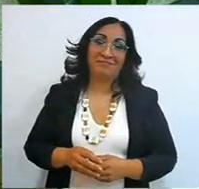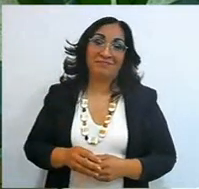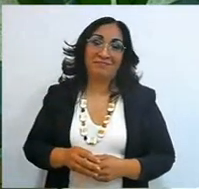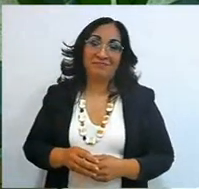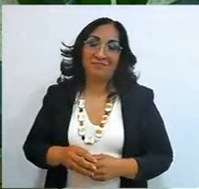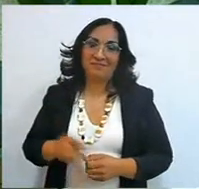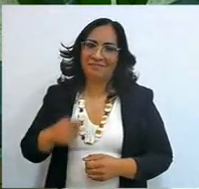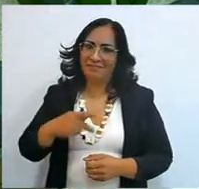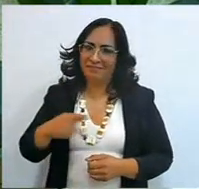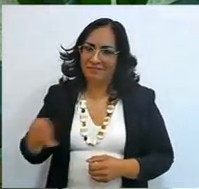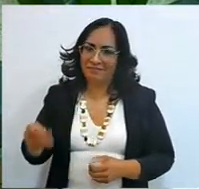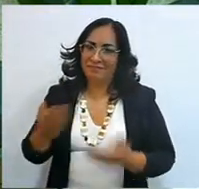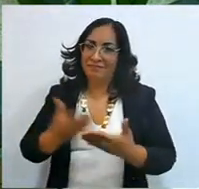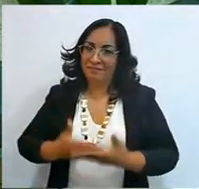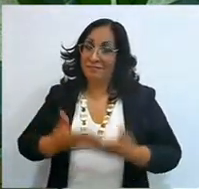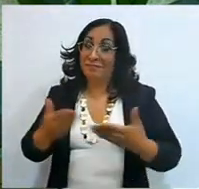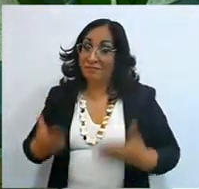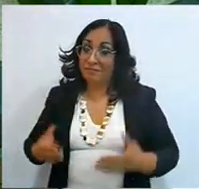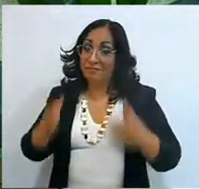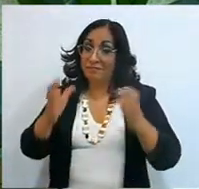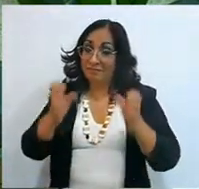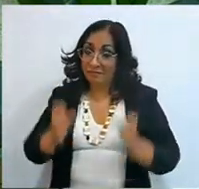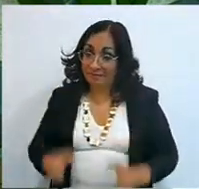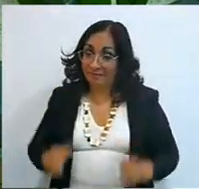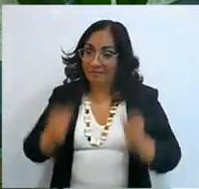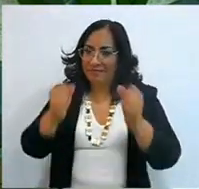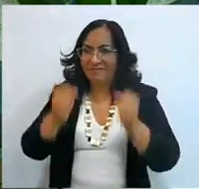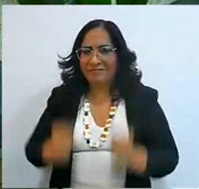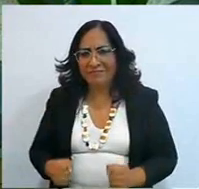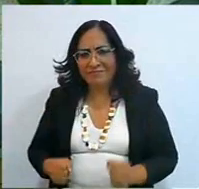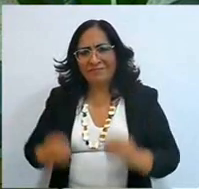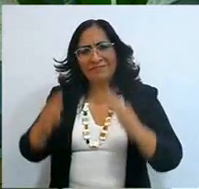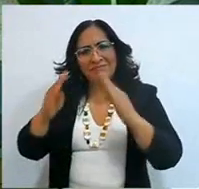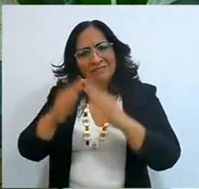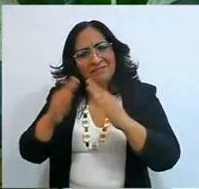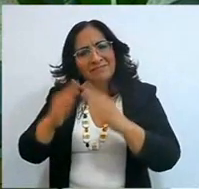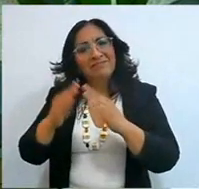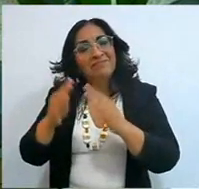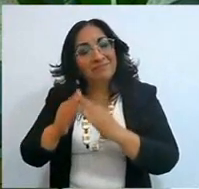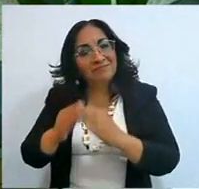stay home for a while, God will tell you when to go out,